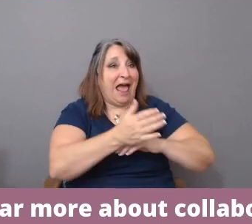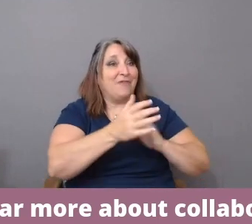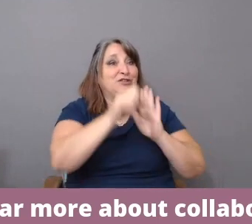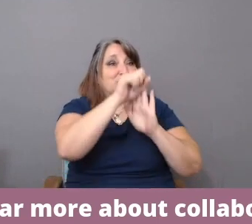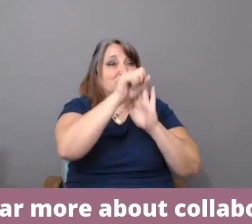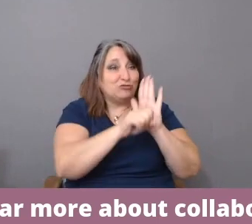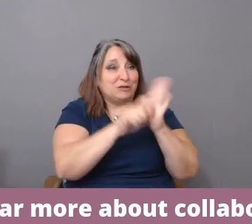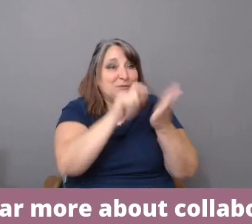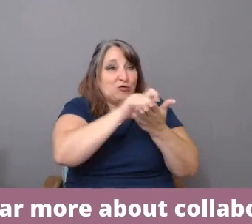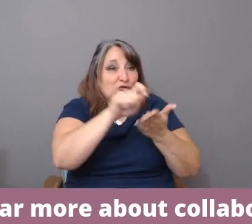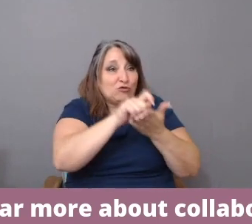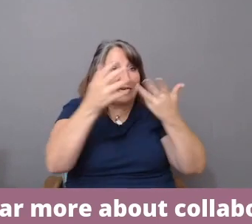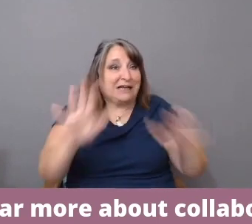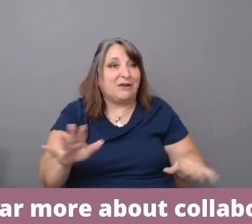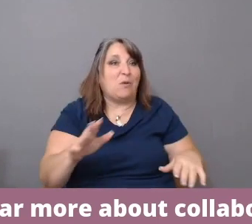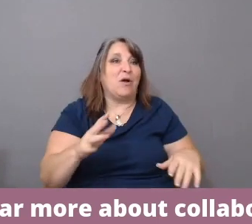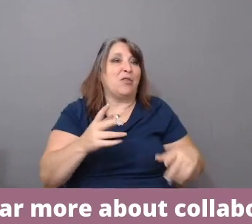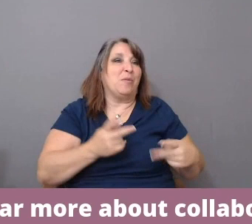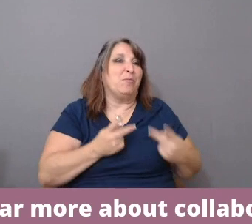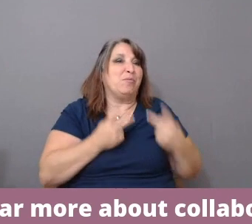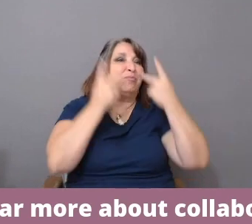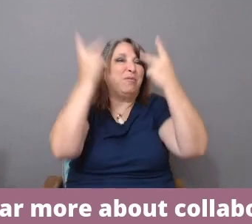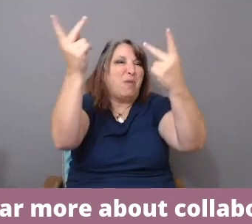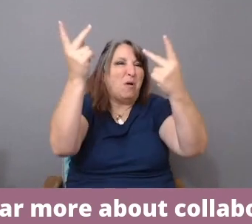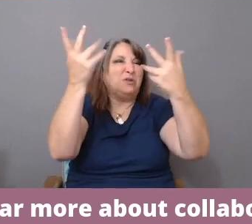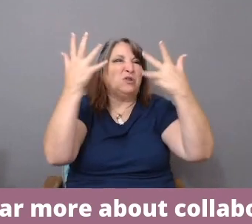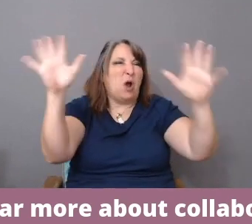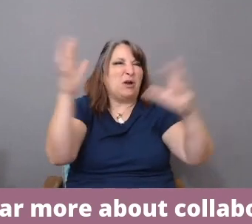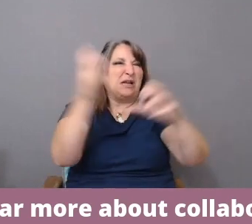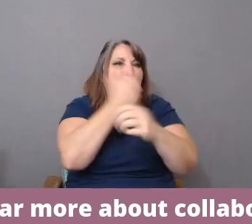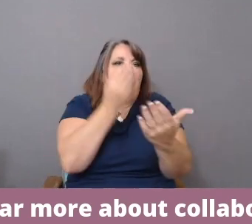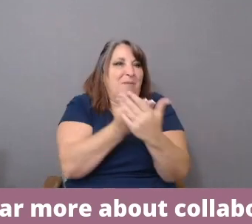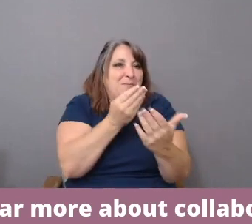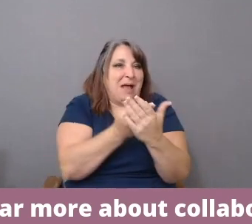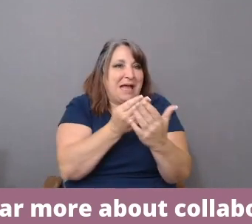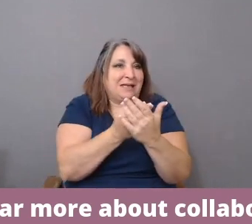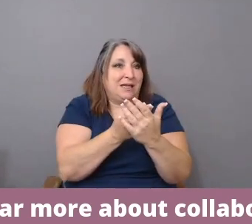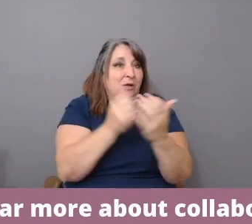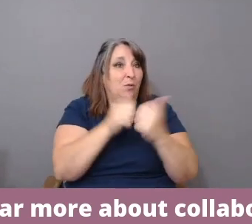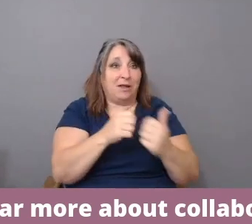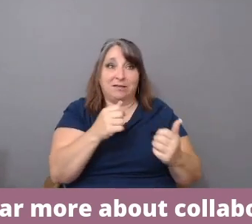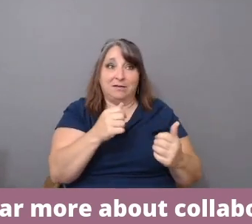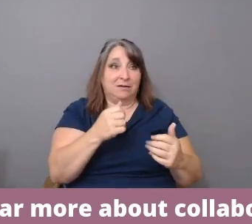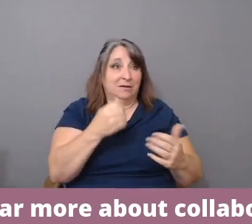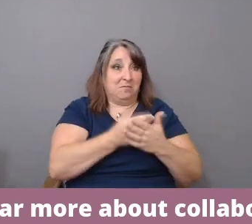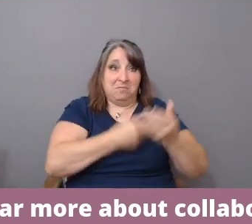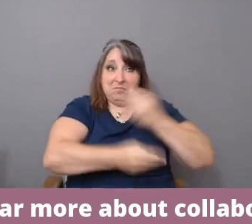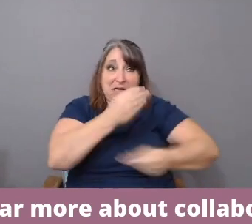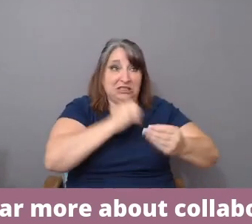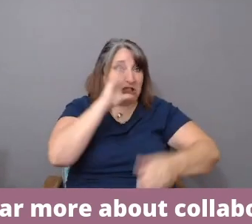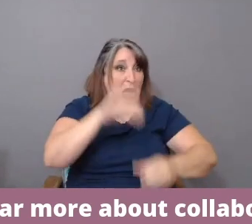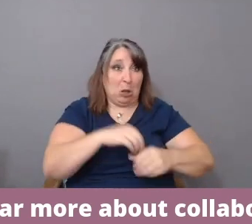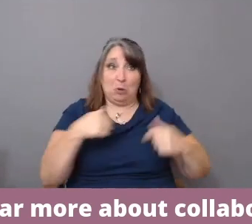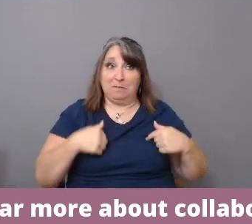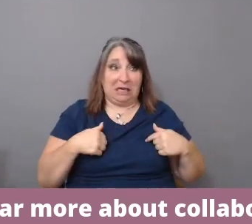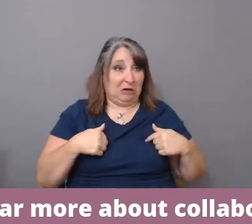or the proposals have already gotten their money with budgets that did not include me, being asked